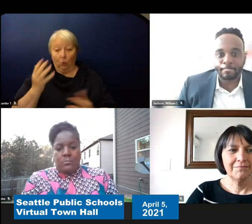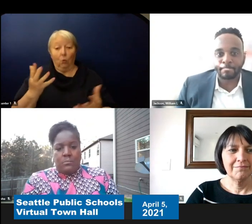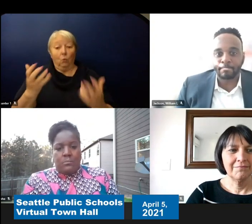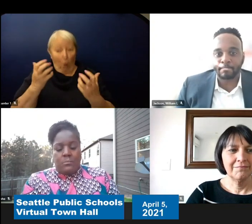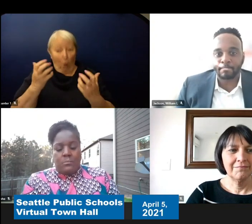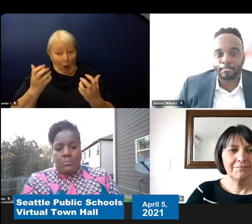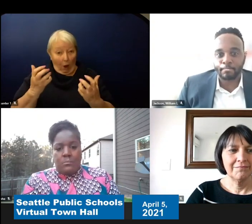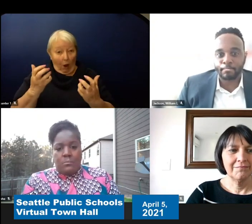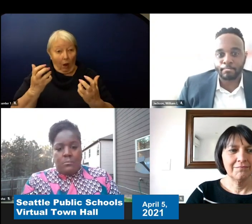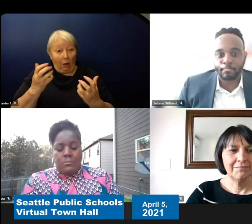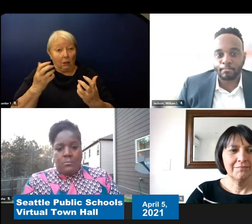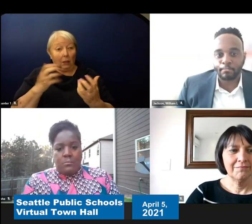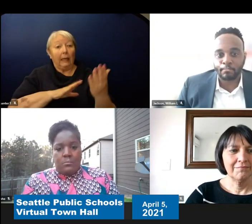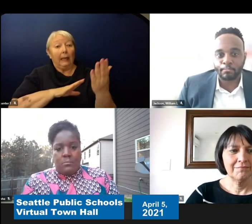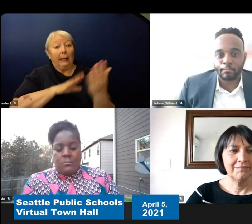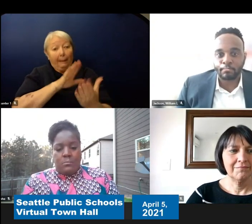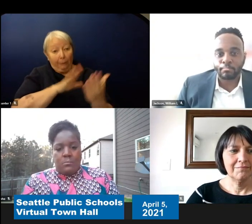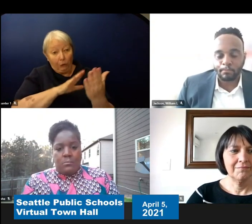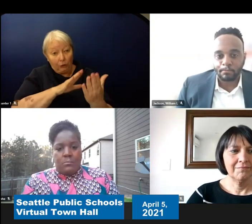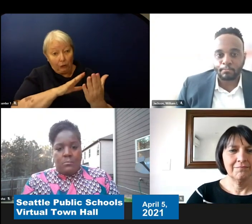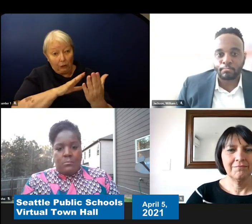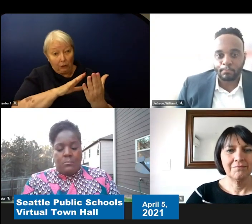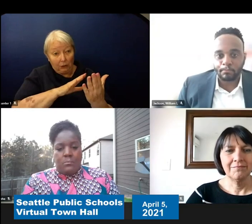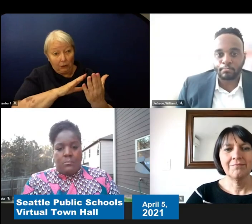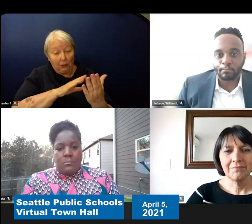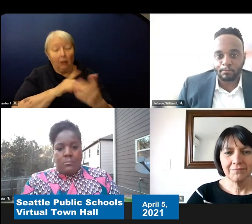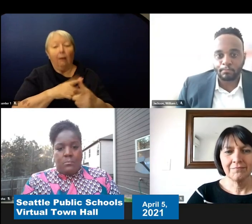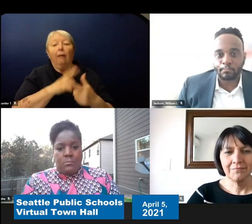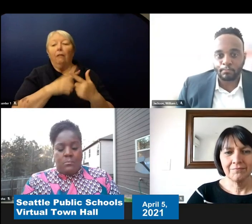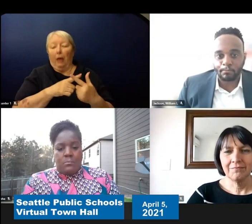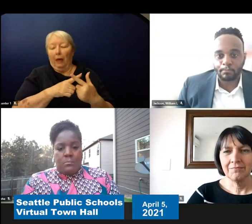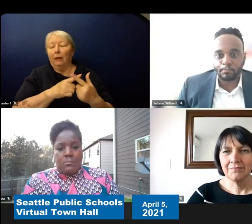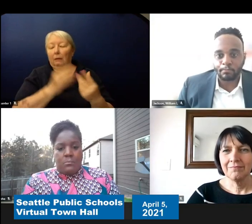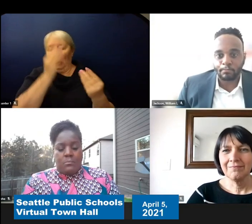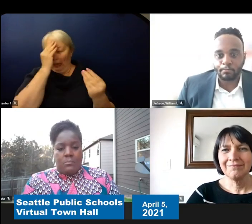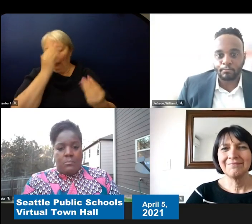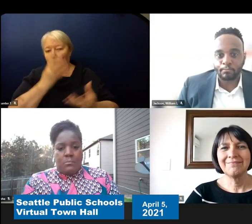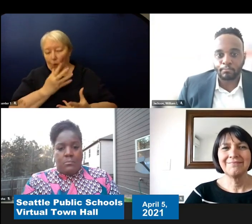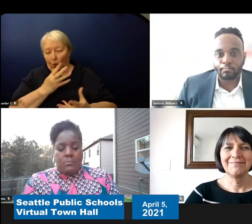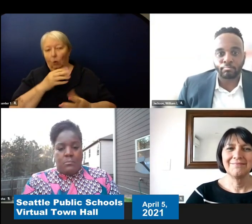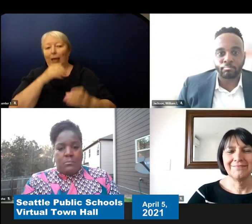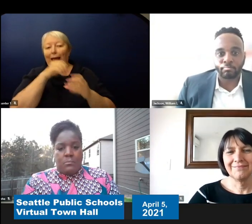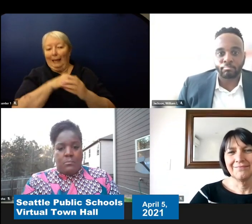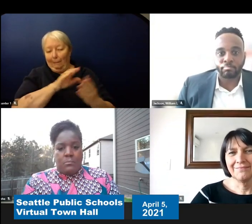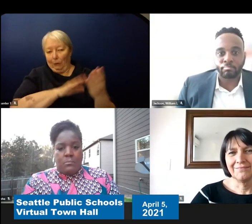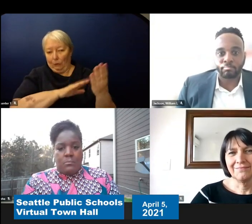indicate that you're interested in in-person. If you're not if you don't have no interest, then that's fine.